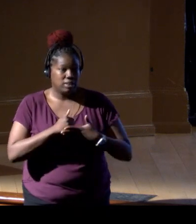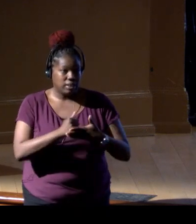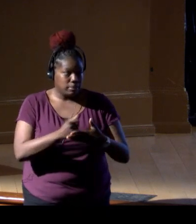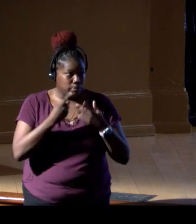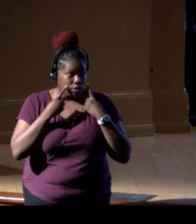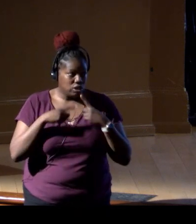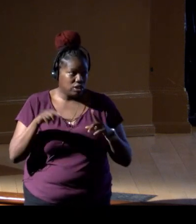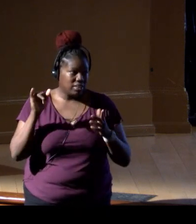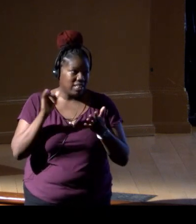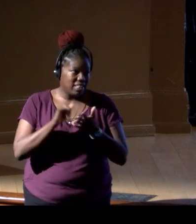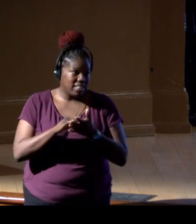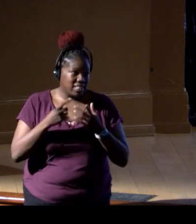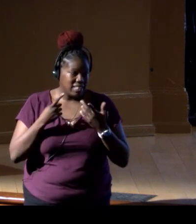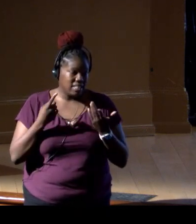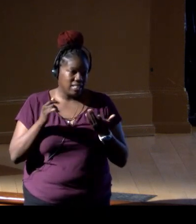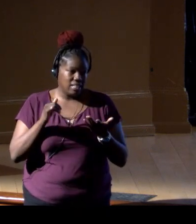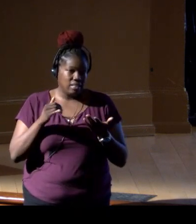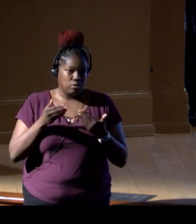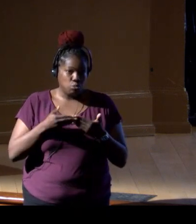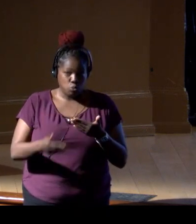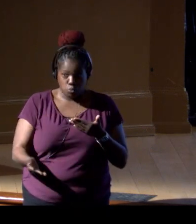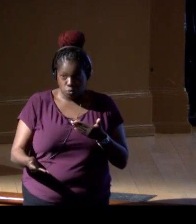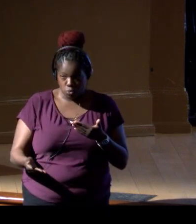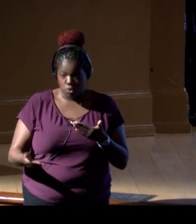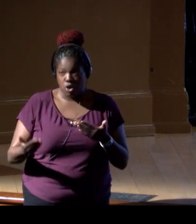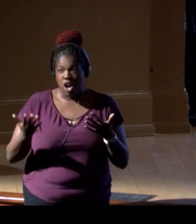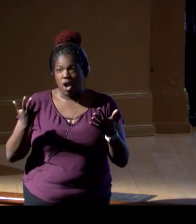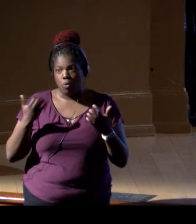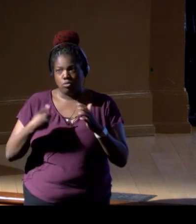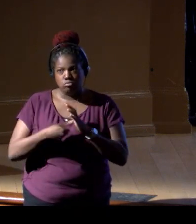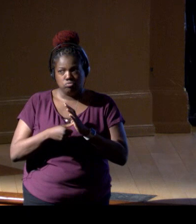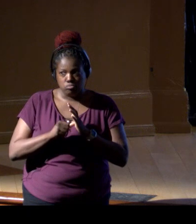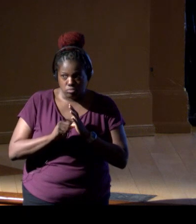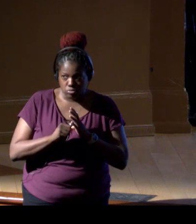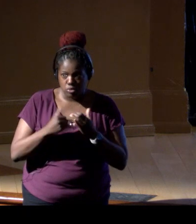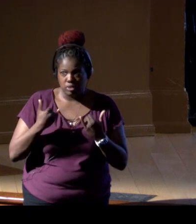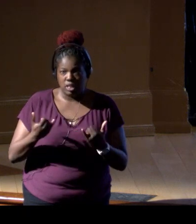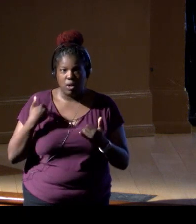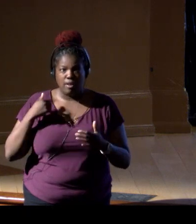that success moving forward, and I just want to reiterate that you now have recognition